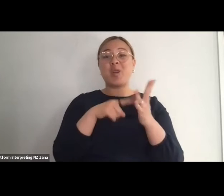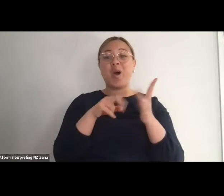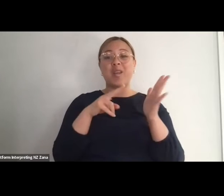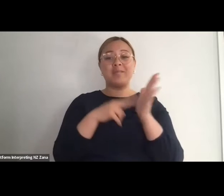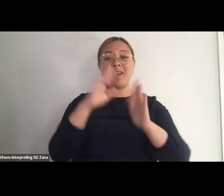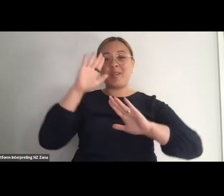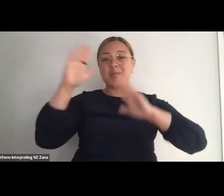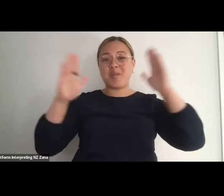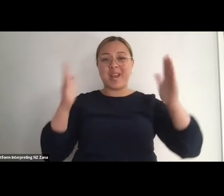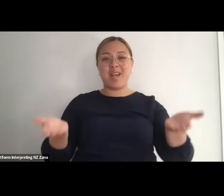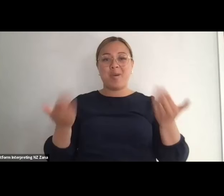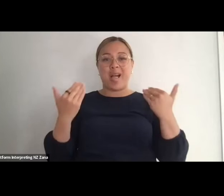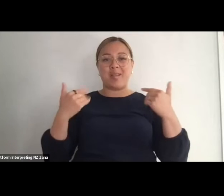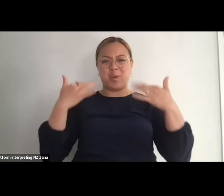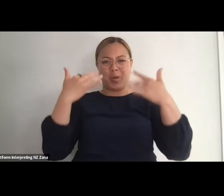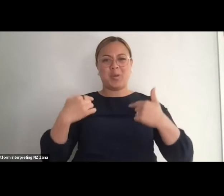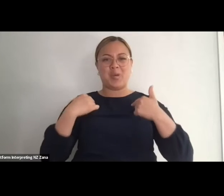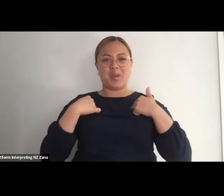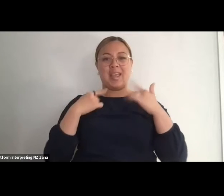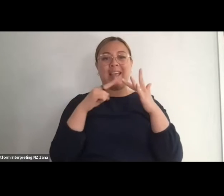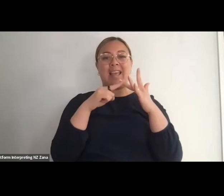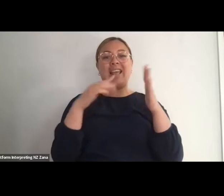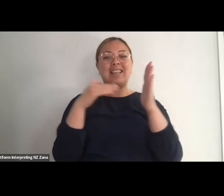I'm Izzy. I'm the Creative Producer here at Touch Compass, my pronouns are they/them.